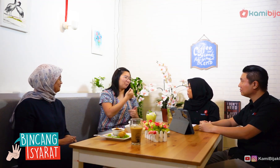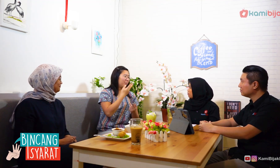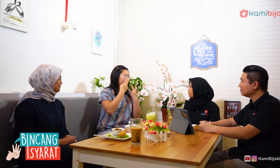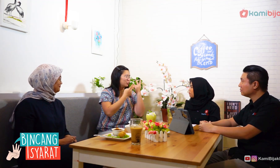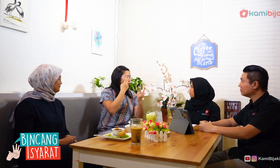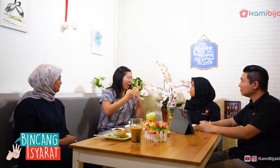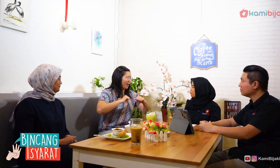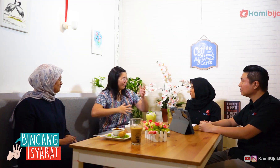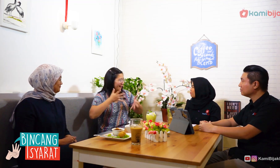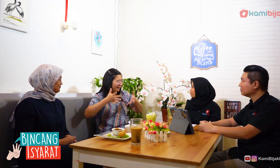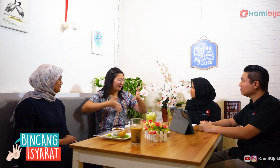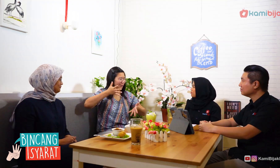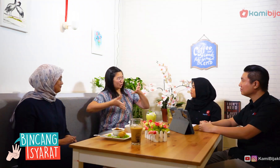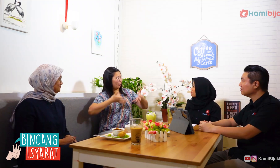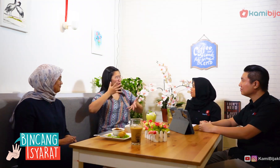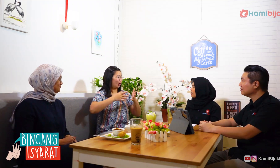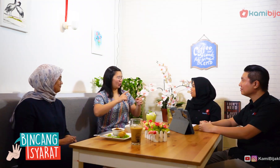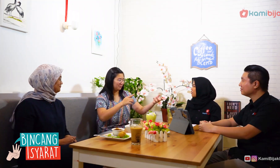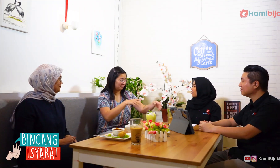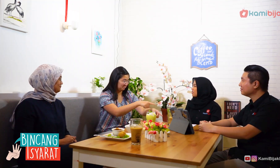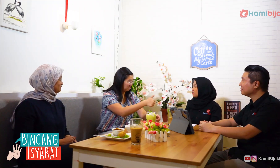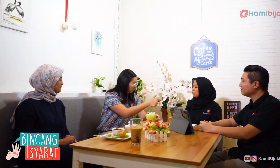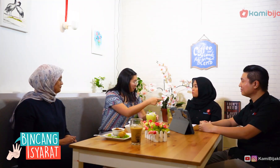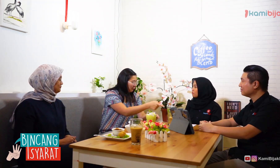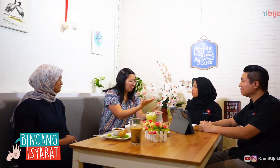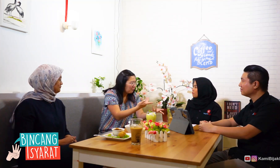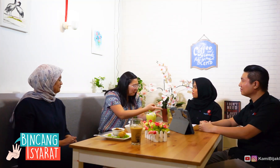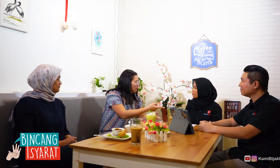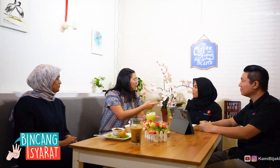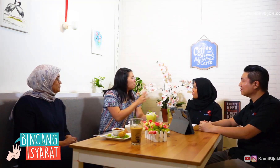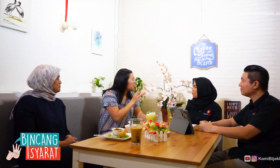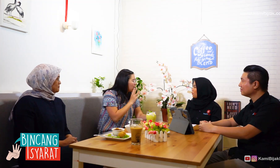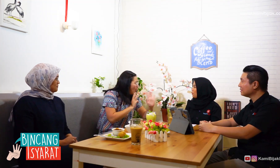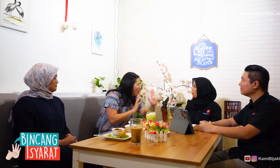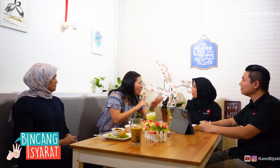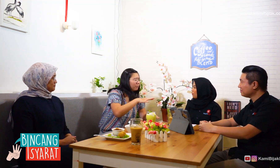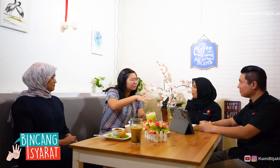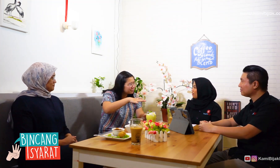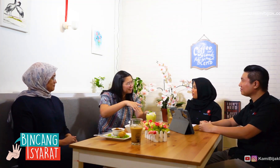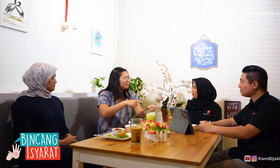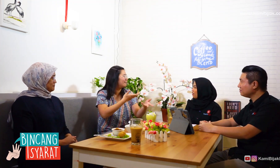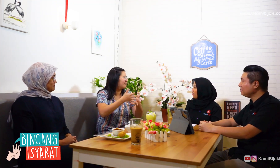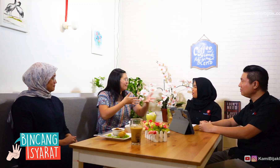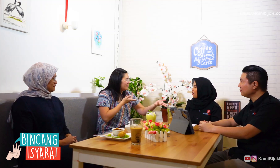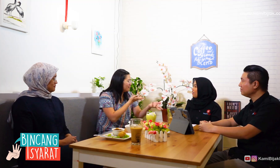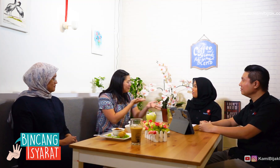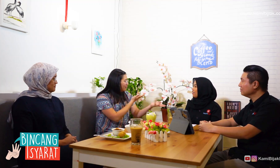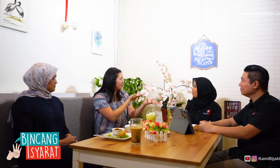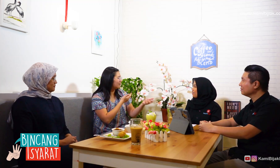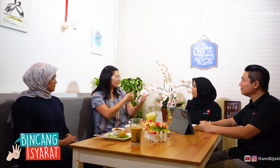because relying on visuals to see body gestures and expressions,